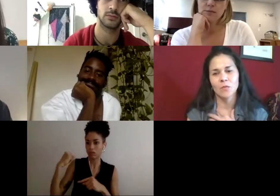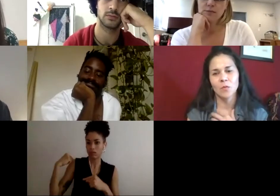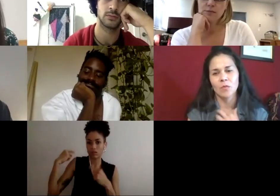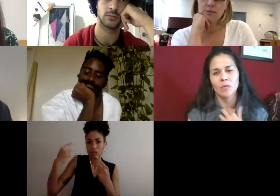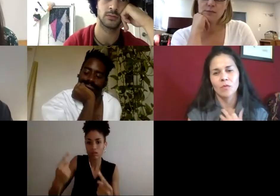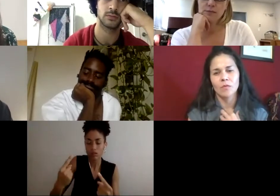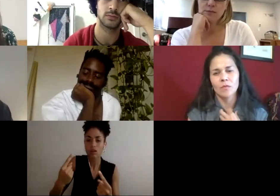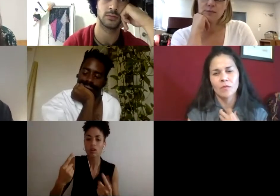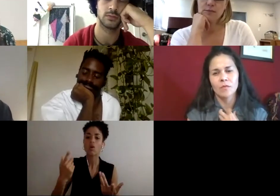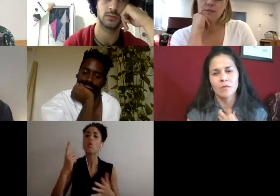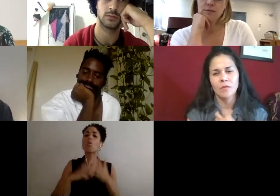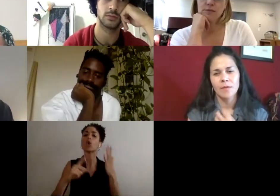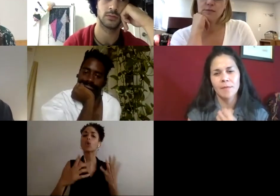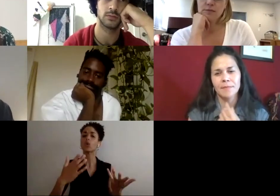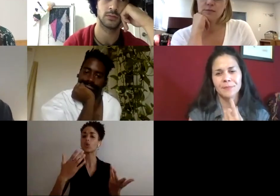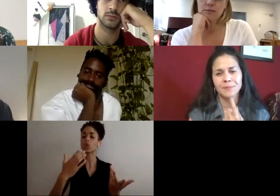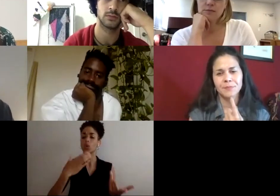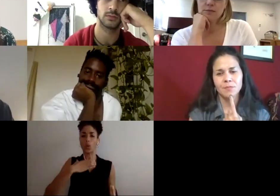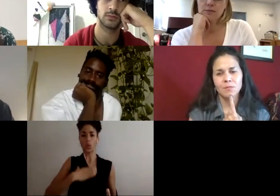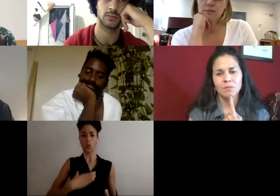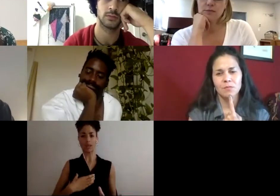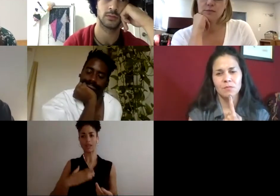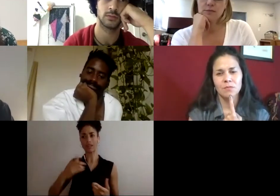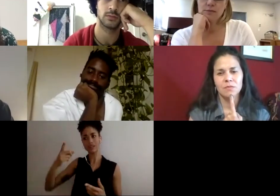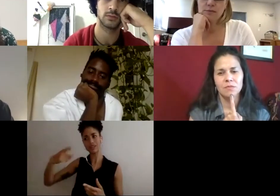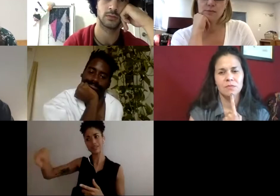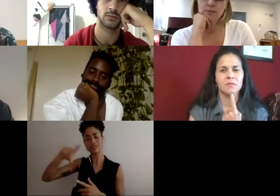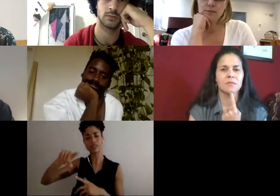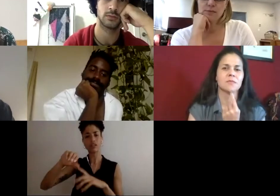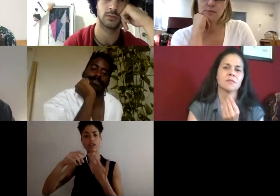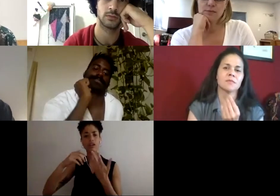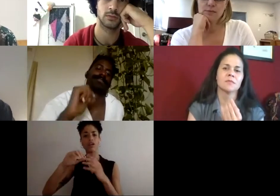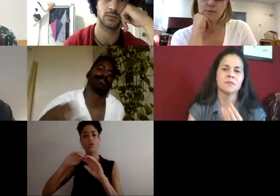would do to support people with disabilities entering the field?